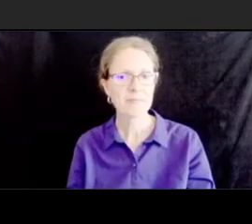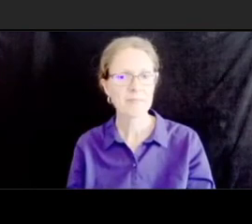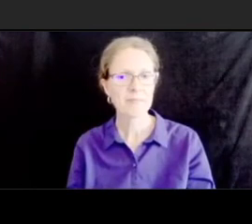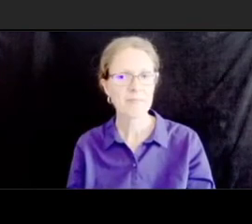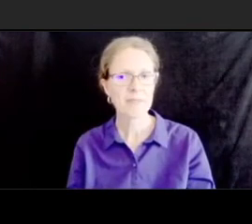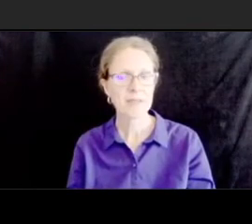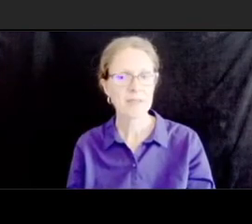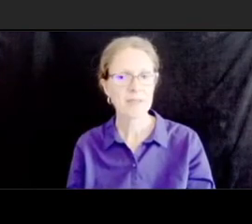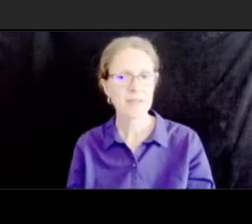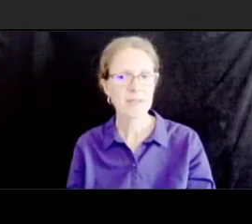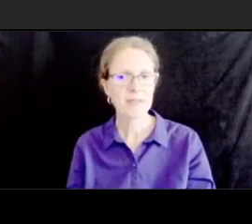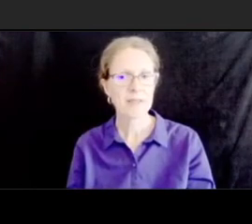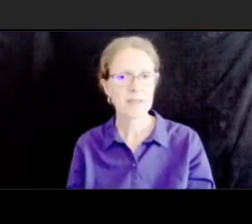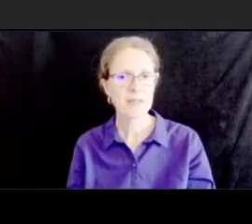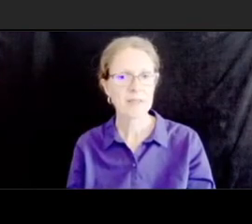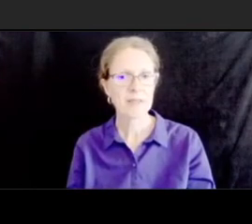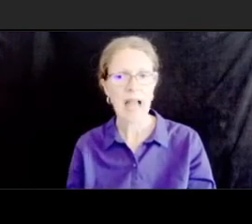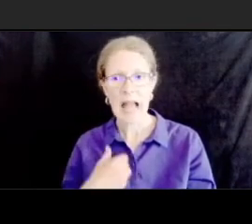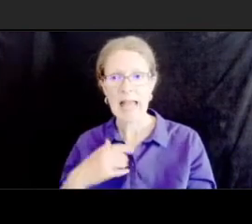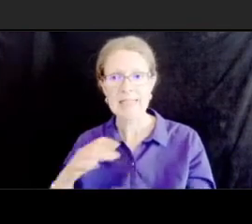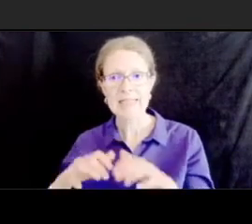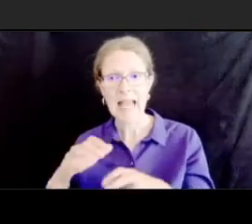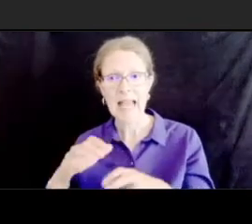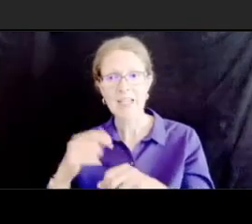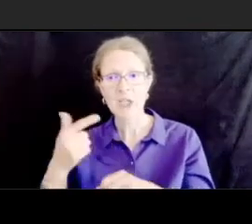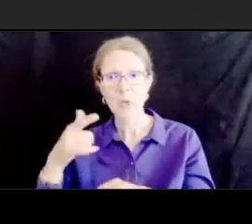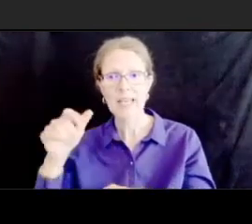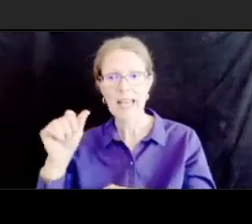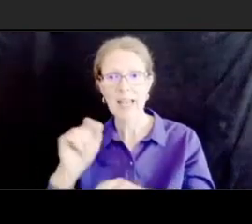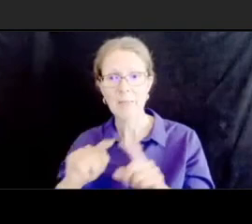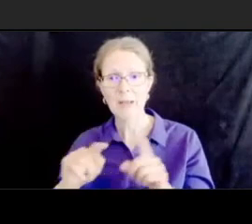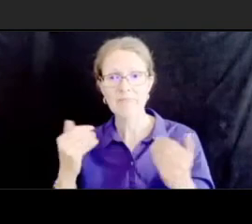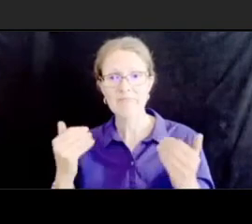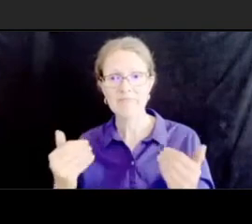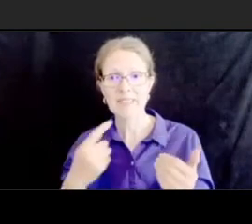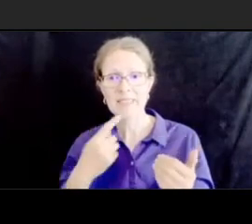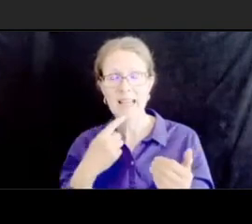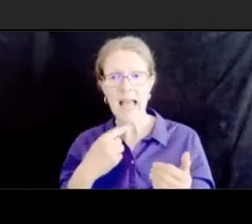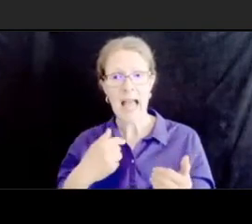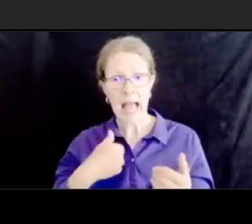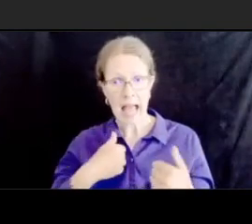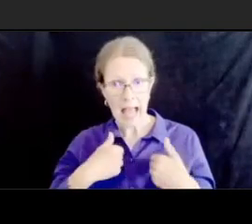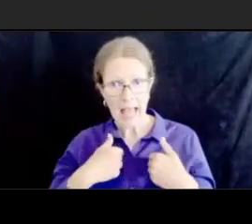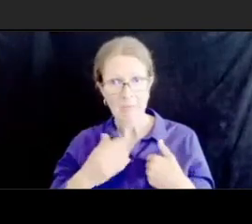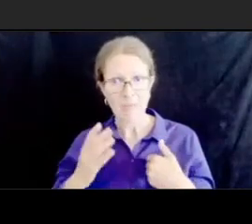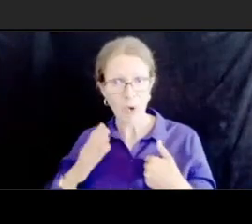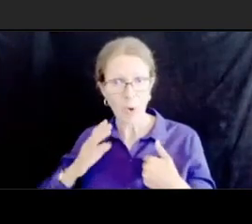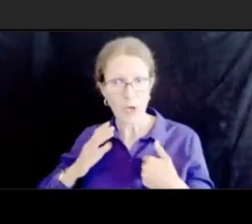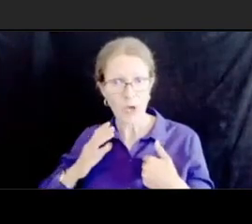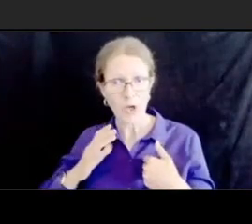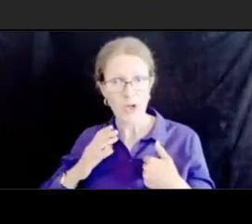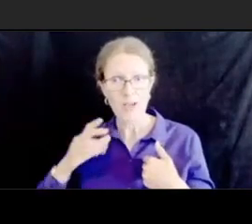cac um at the time i was the i was actively on the council and i just want to point out